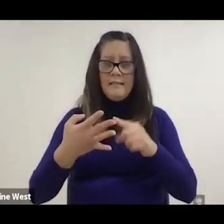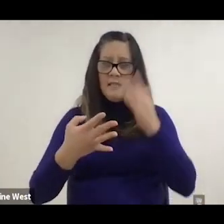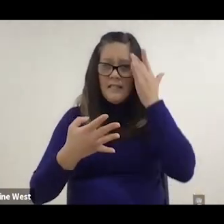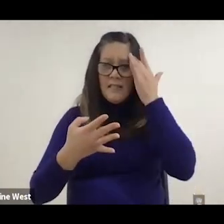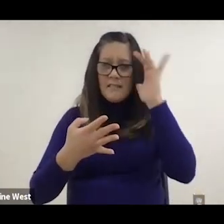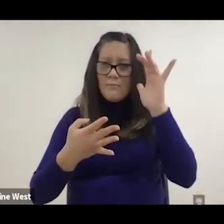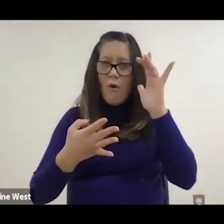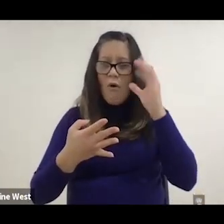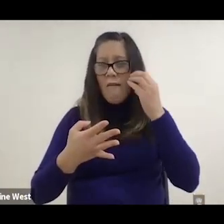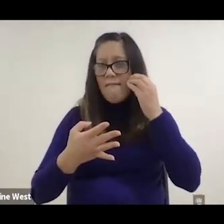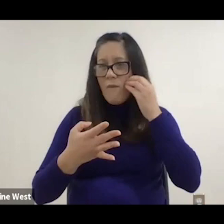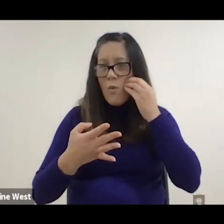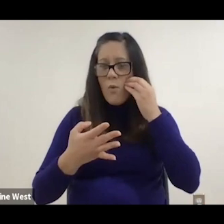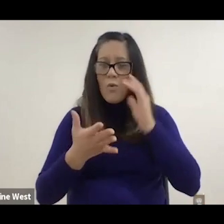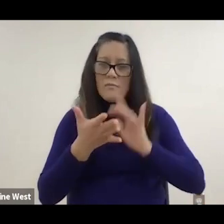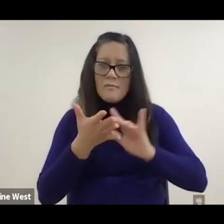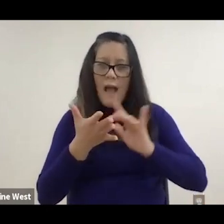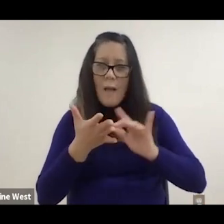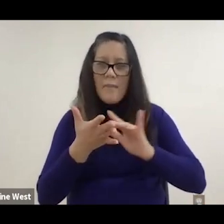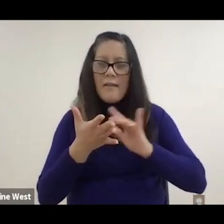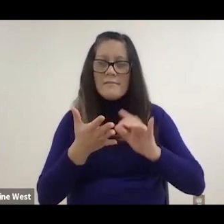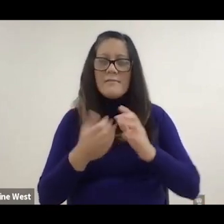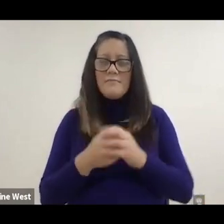so you know on nearly all of us,